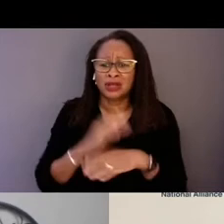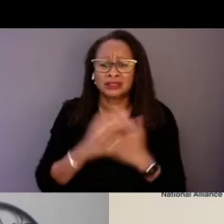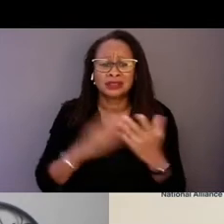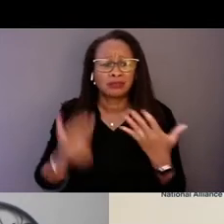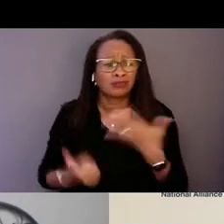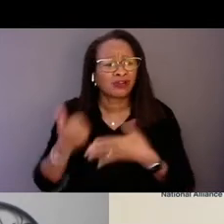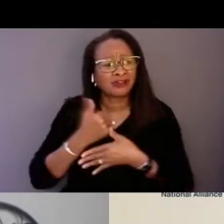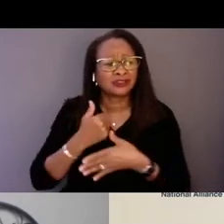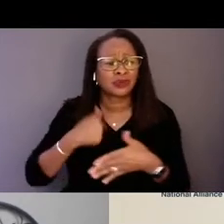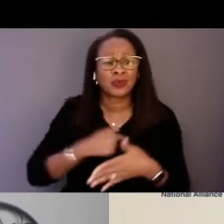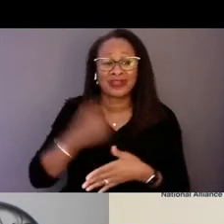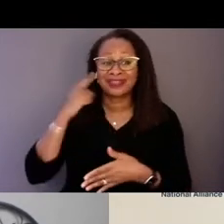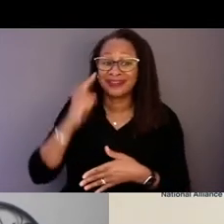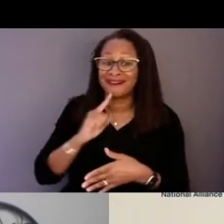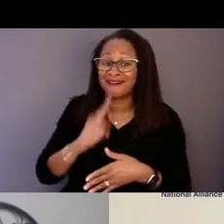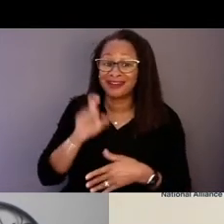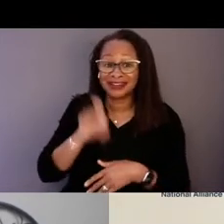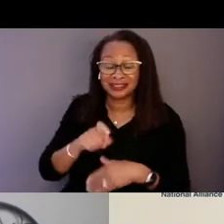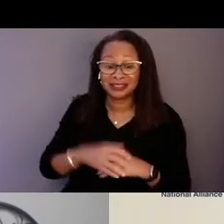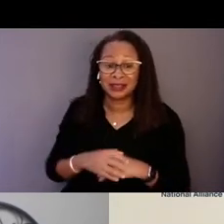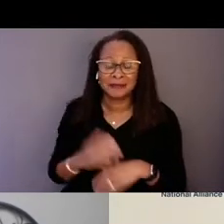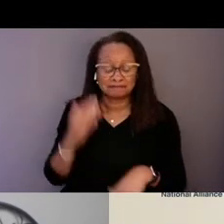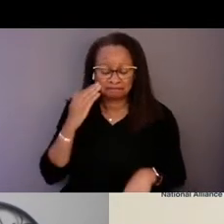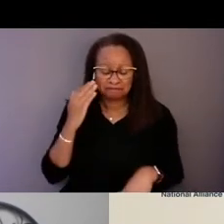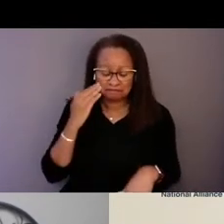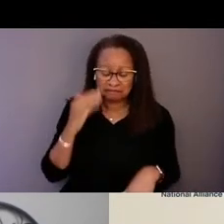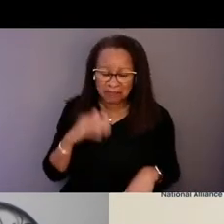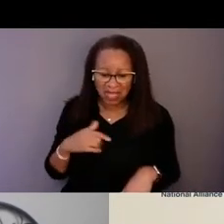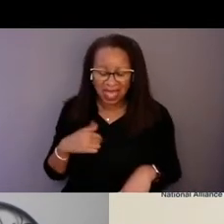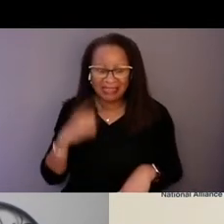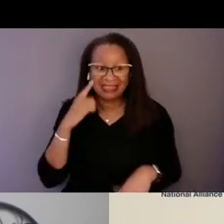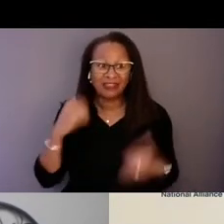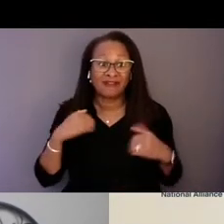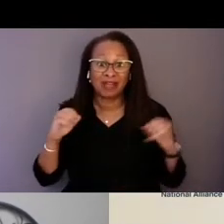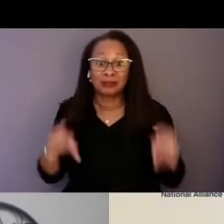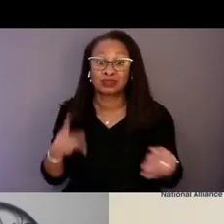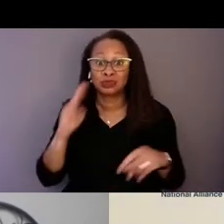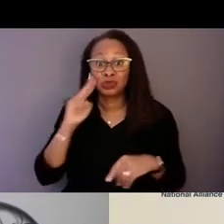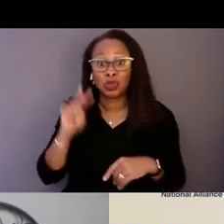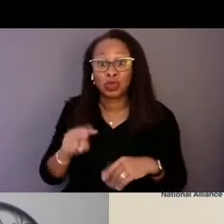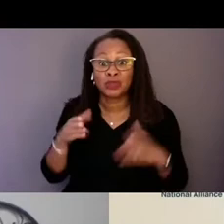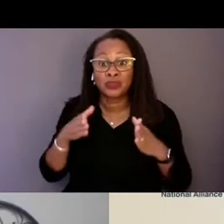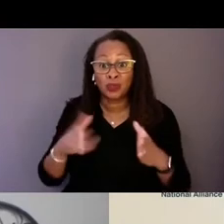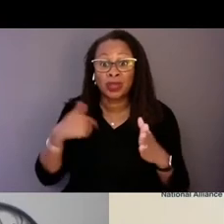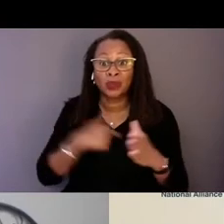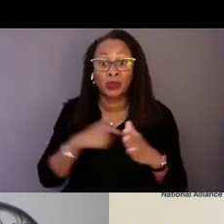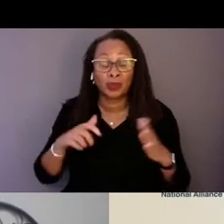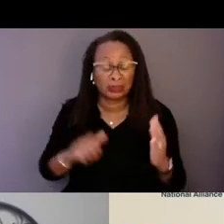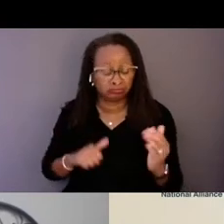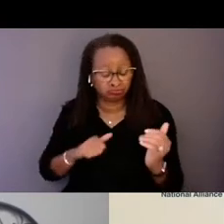So, I think you had an opportunity to look at the way that we tackled embedding equity into 988.